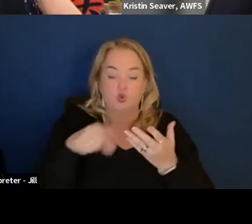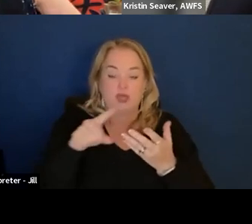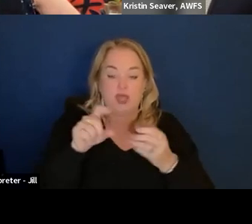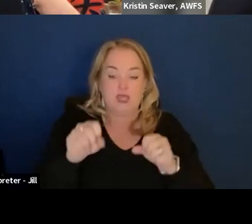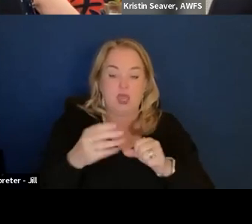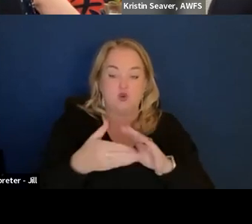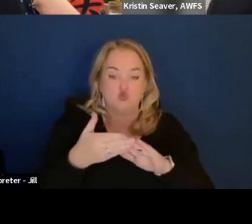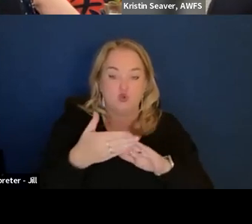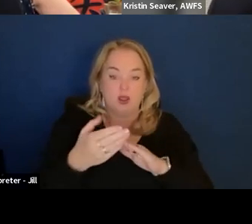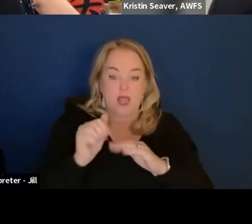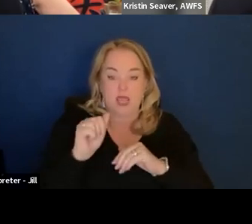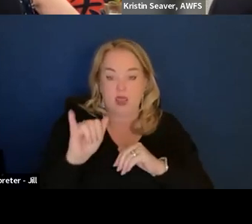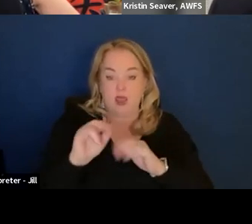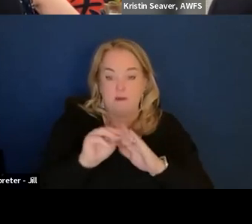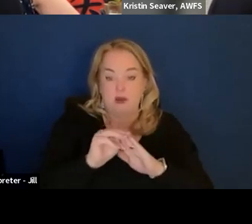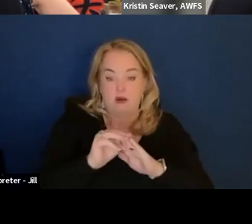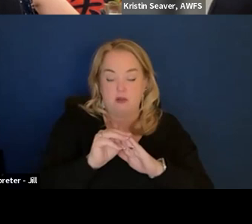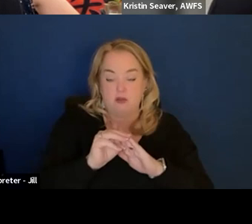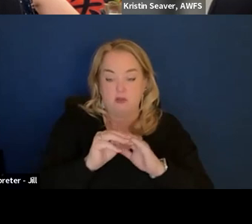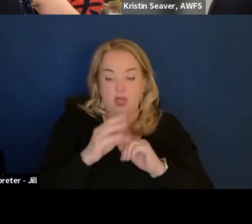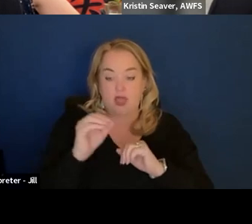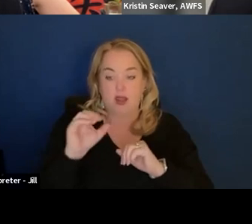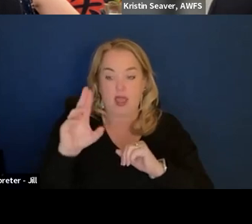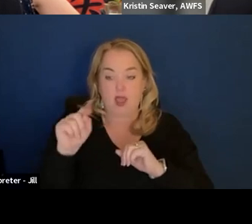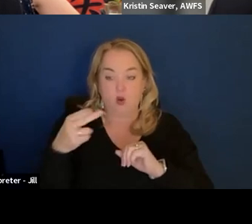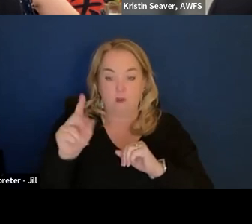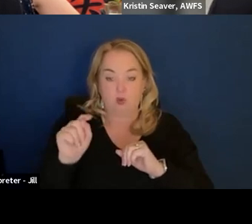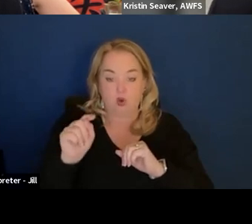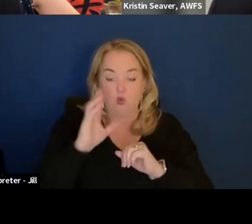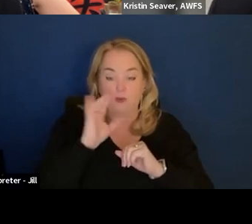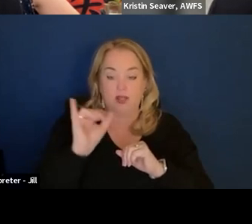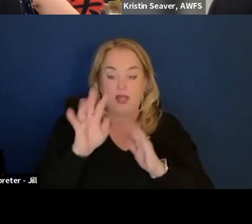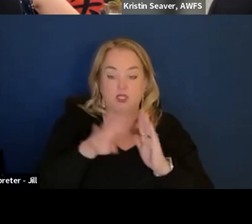And in this case, like the output would be like a spreadsheet that could be used,